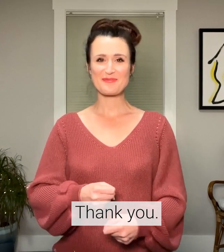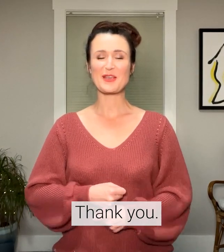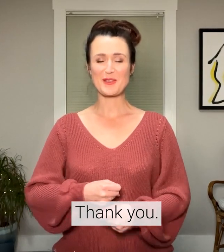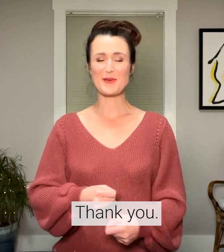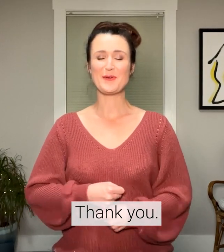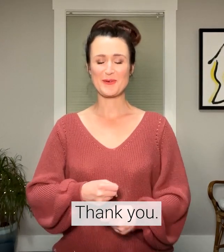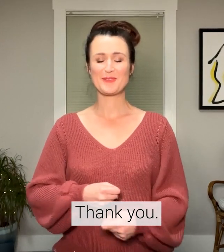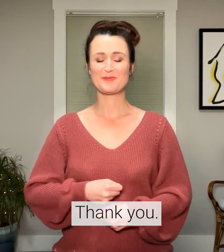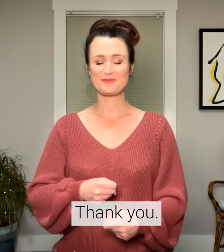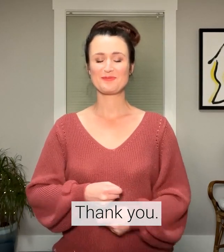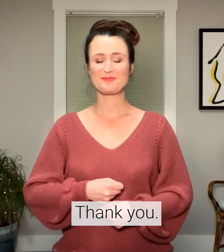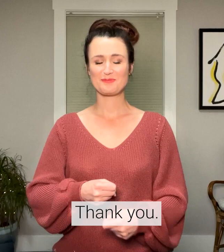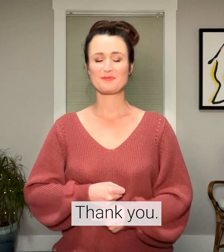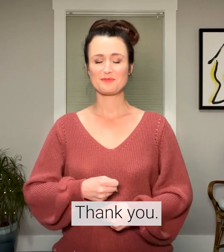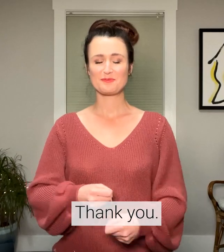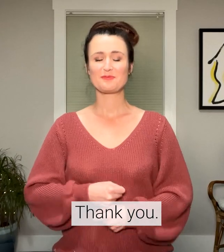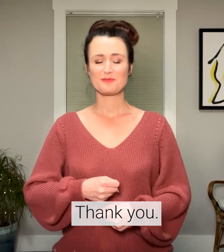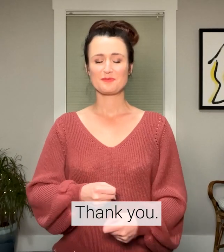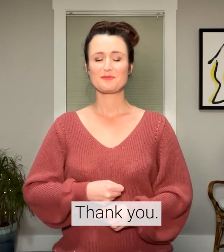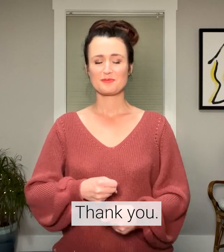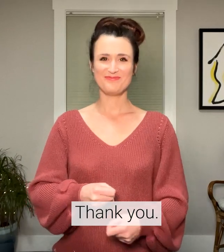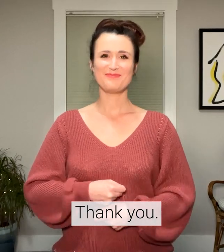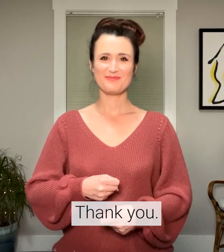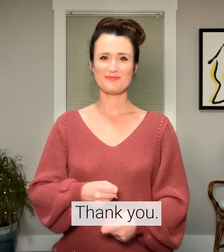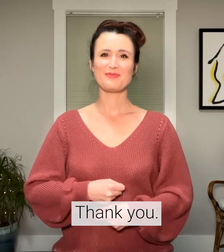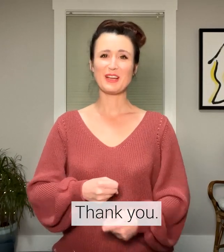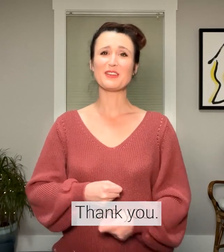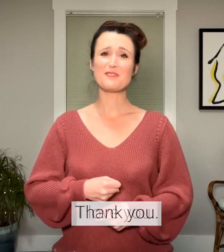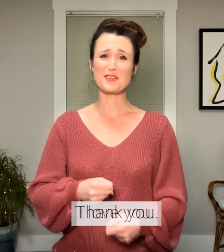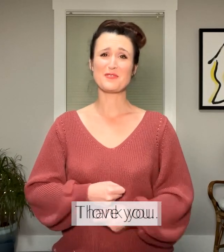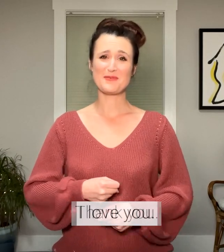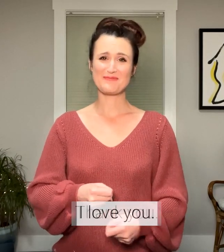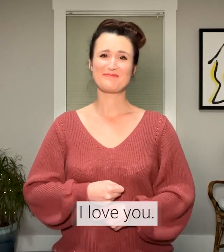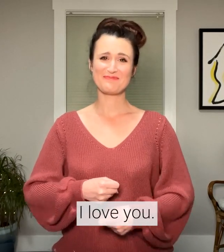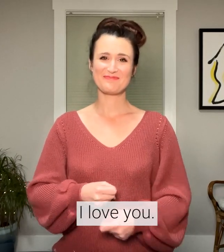Thank you. I love you.